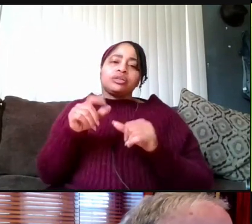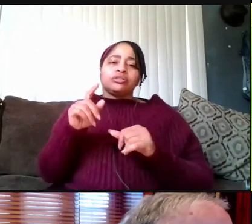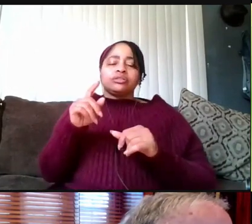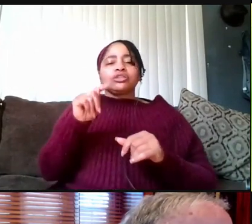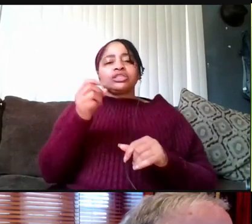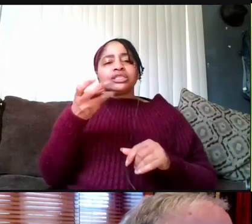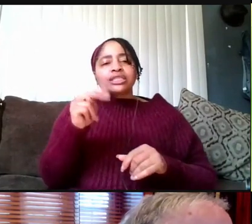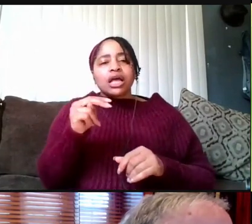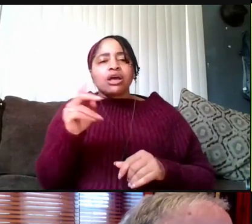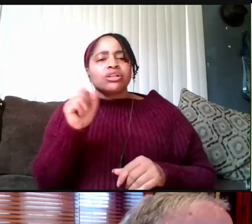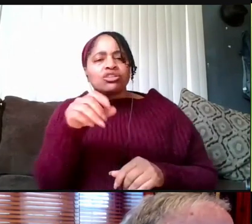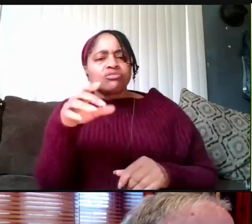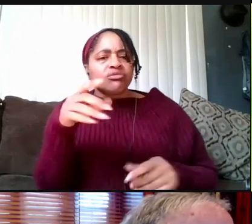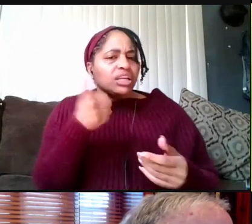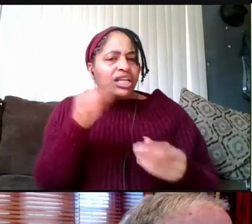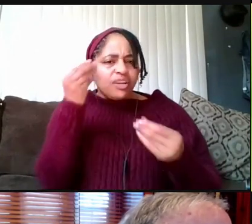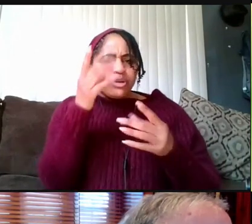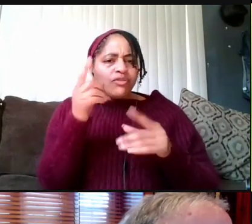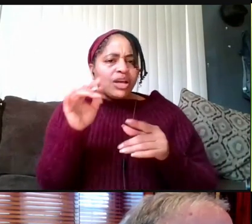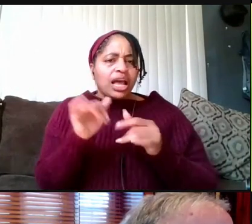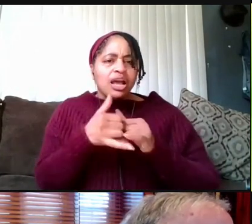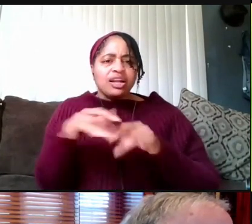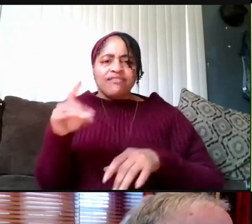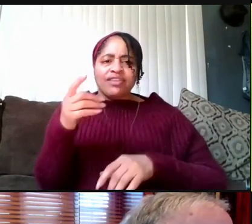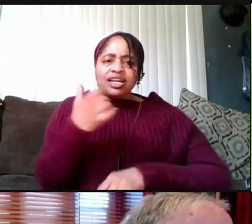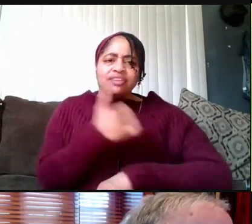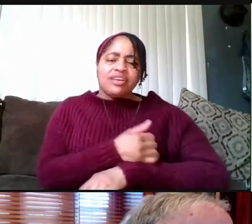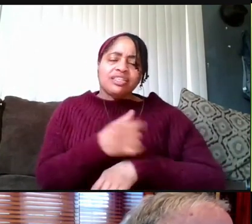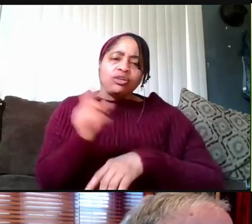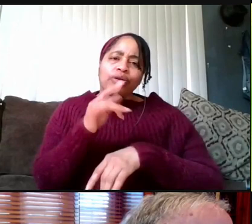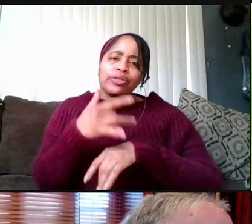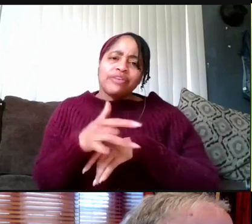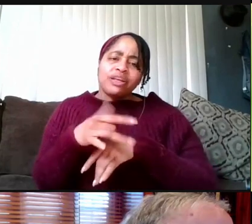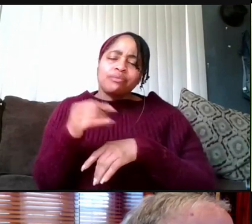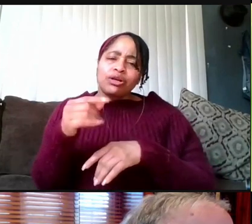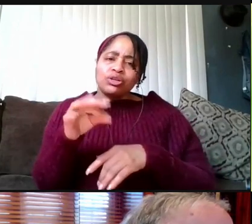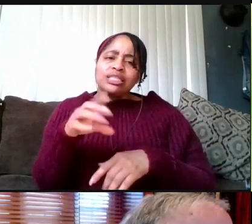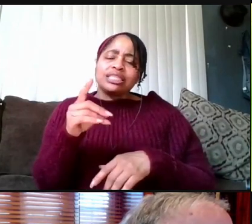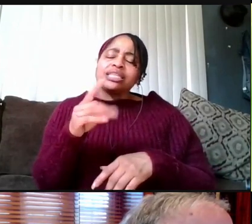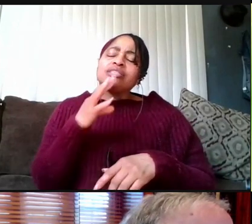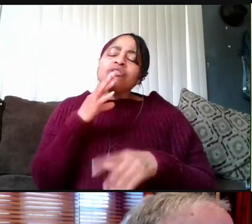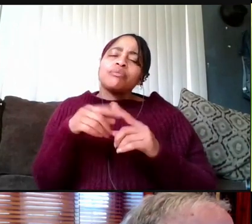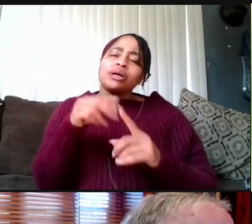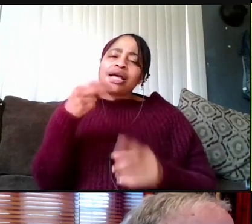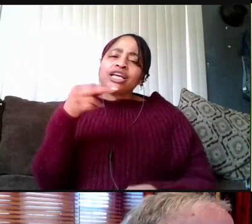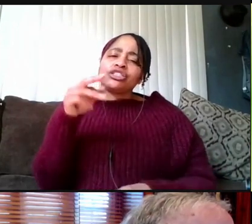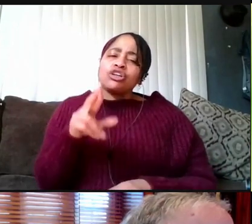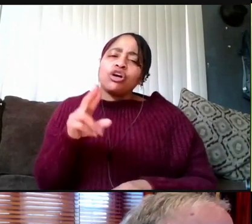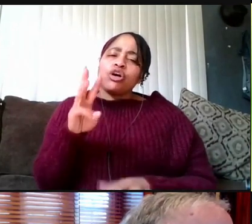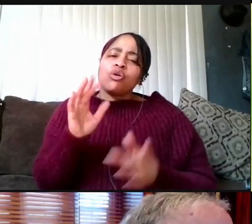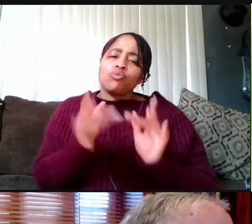where vaccines are available?" And you did mention the HR website has some guidance.